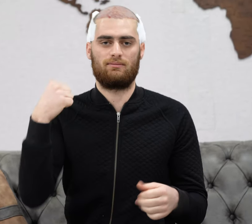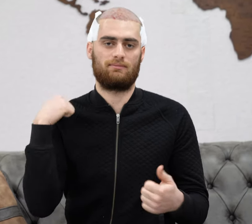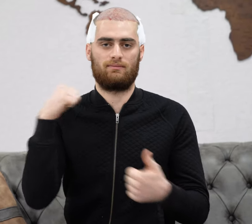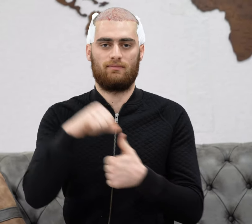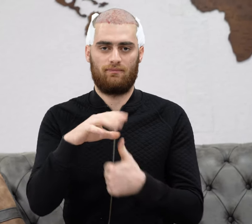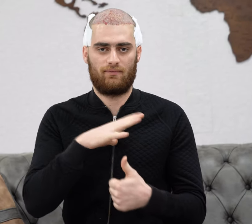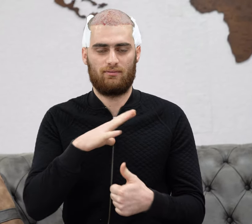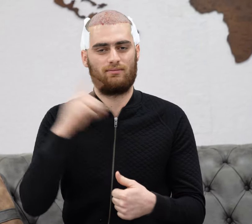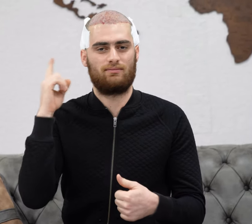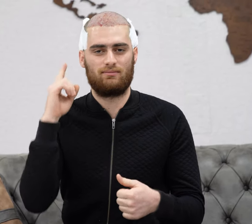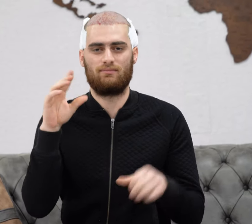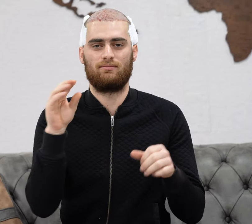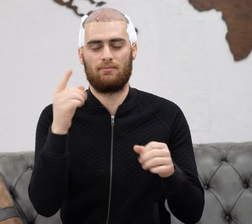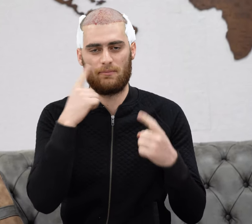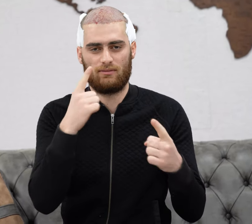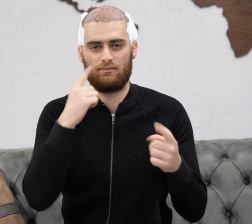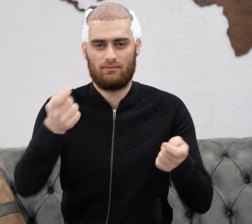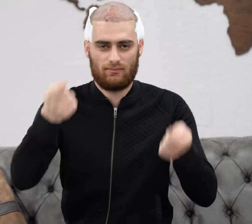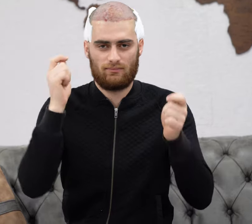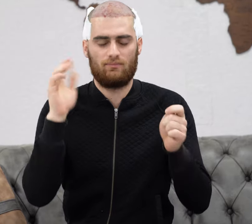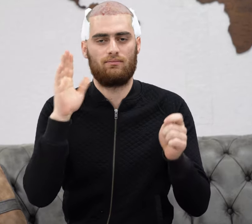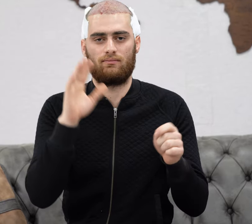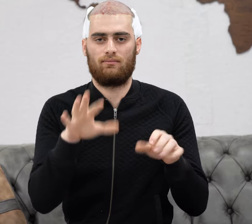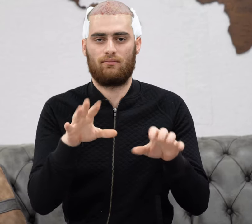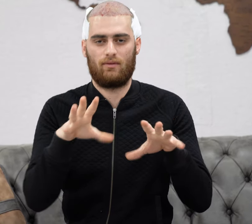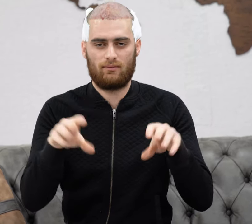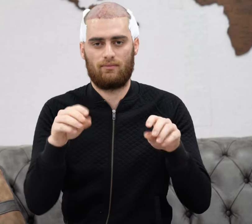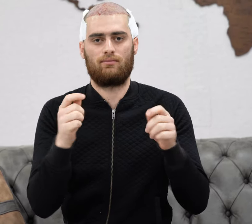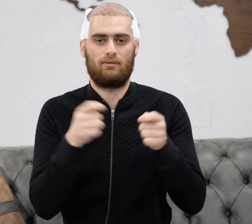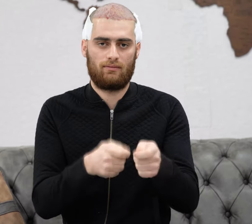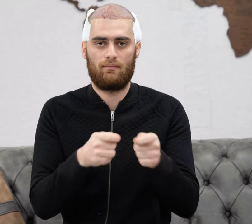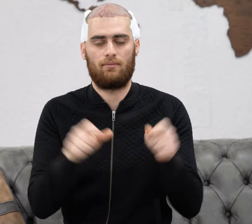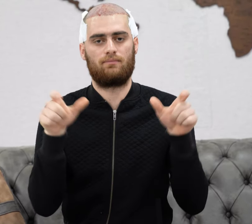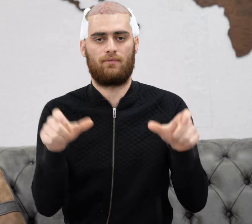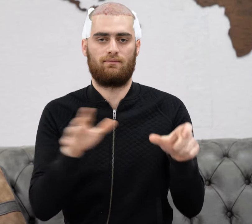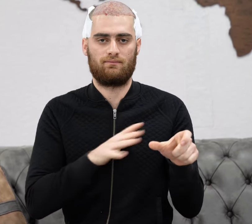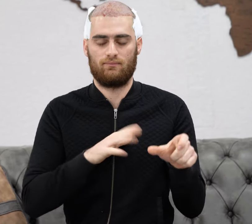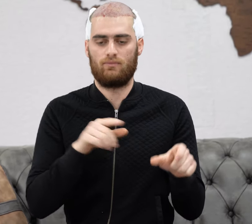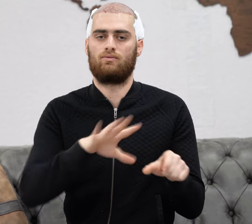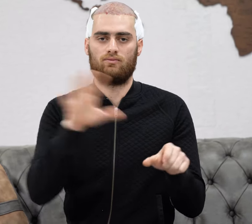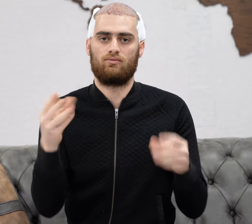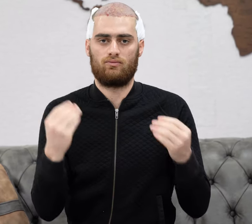Tomorrow, I will have my control and next day, first washing session of my hair will be done and informing process will be starting.